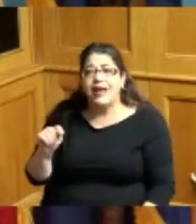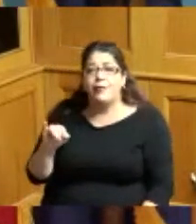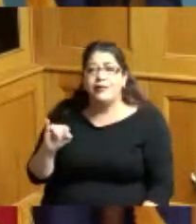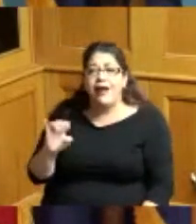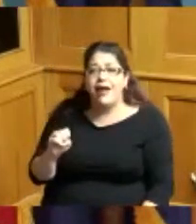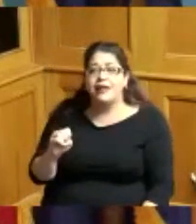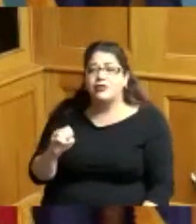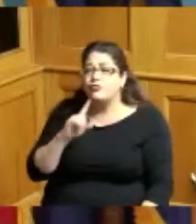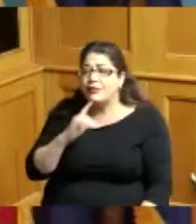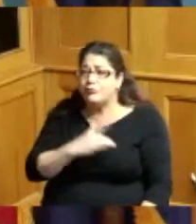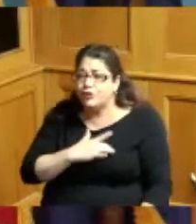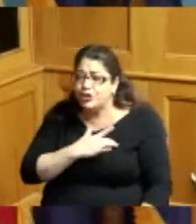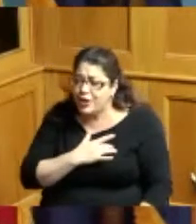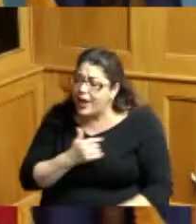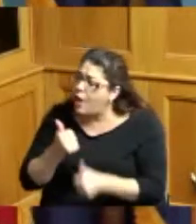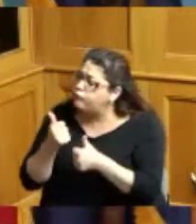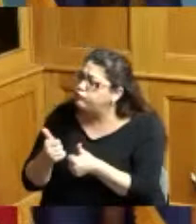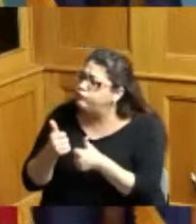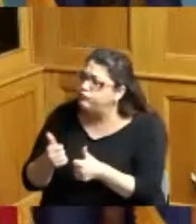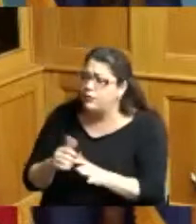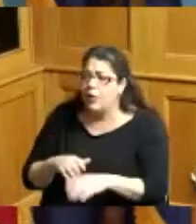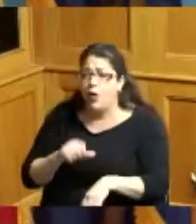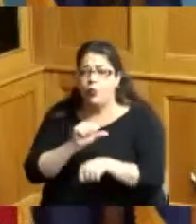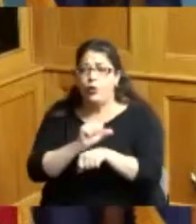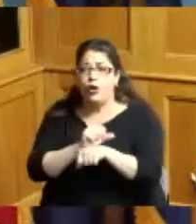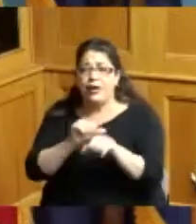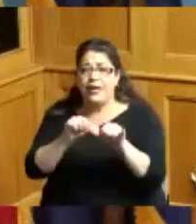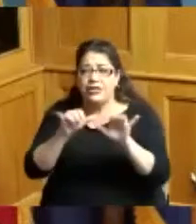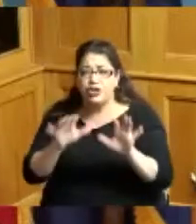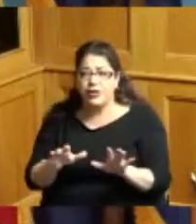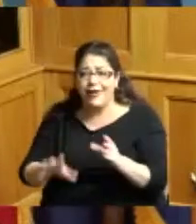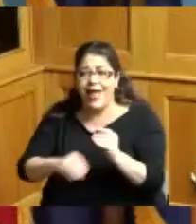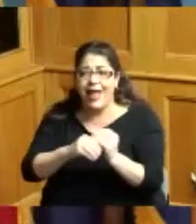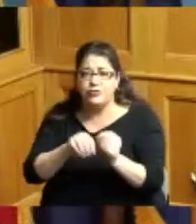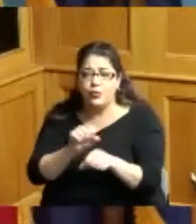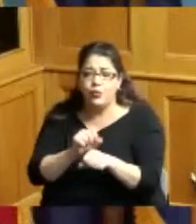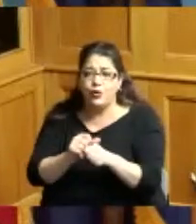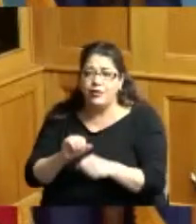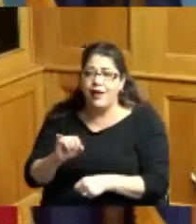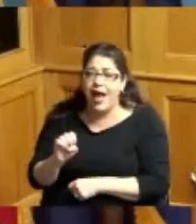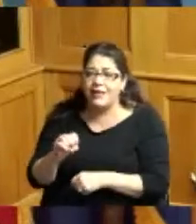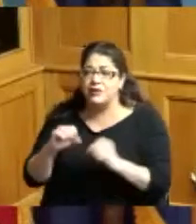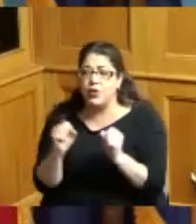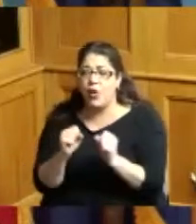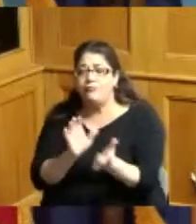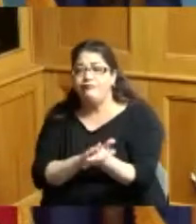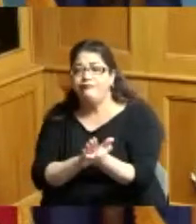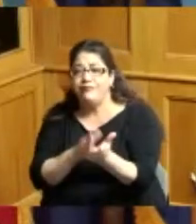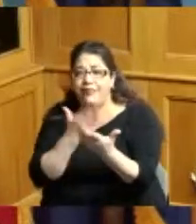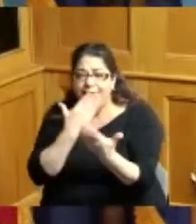we really appreciate all the engineer you did so many extra things in the ice and cold but we